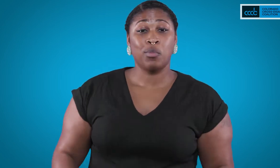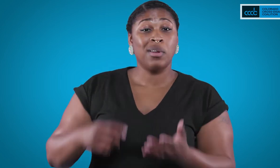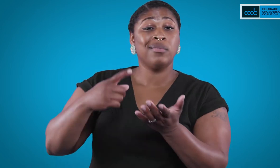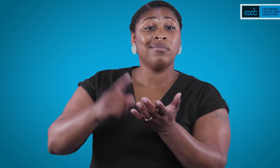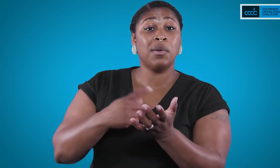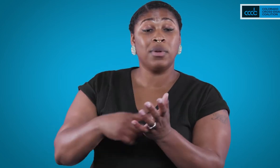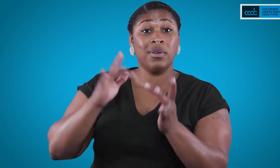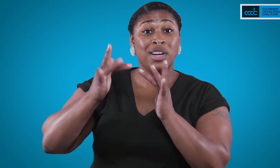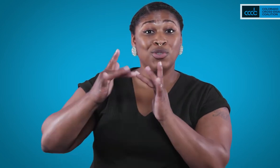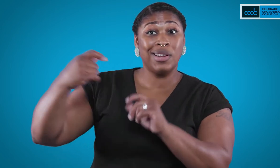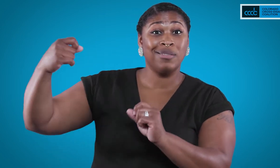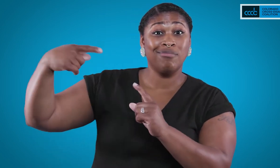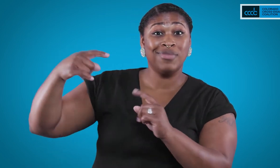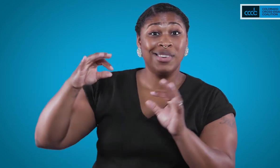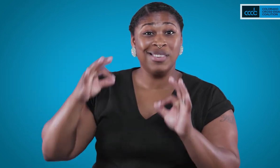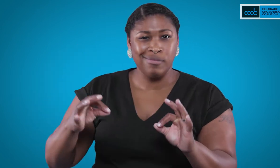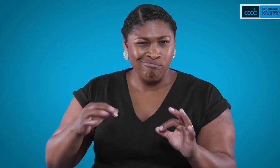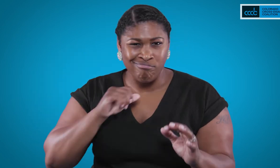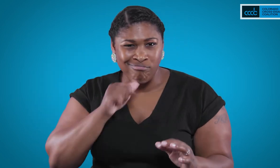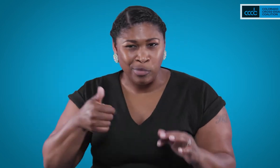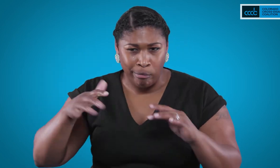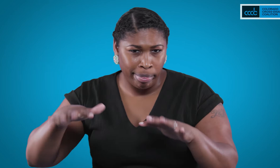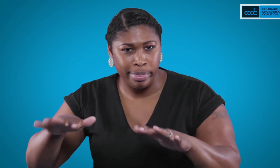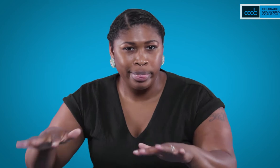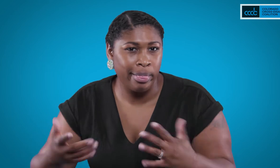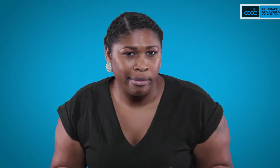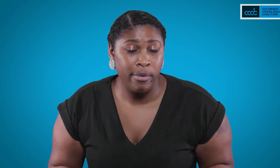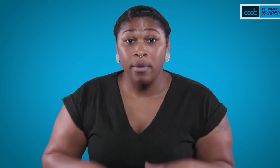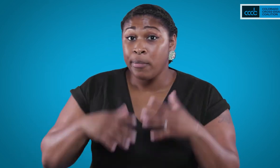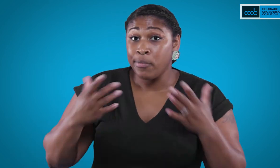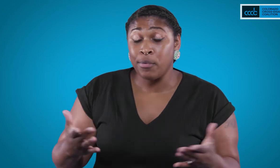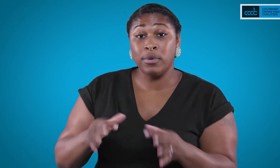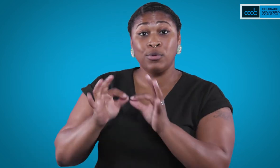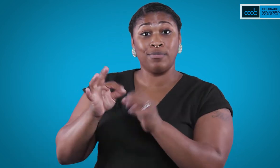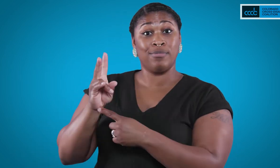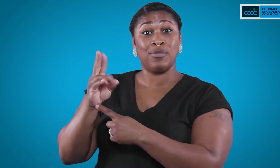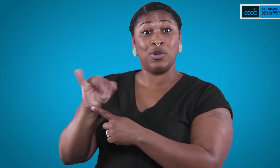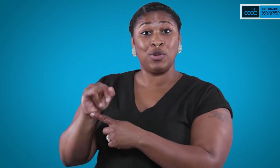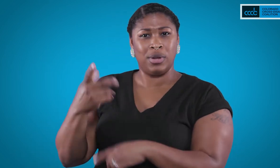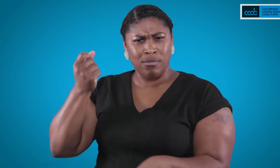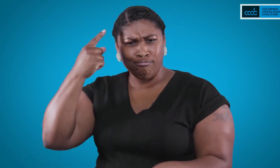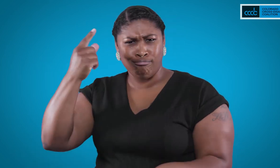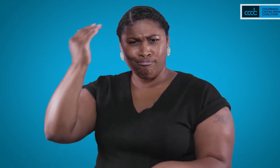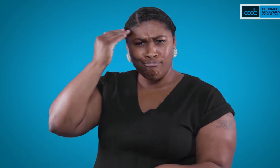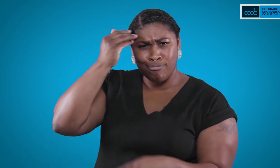Sometimes there’s inadequate bandwidth for a clear communication or the available interpreter does not have